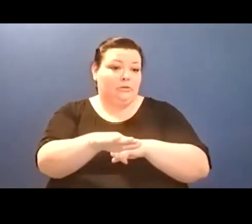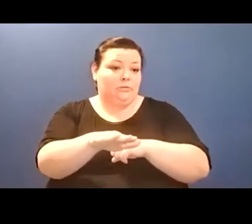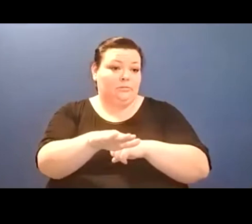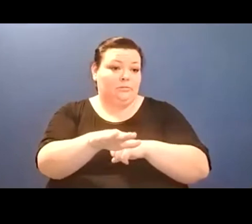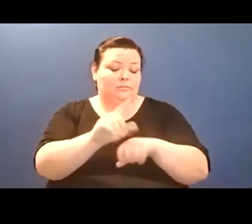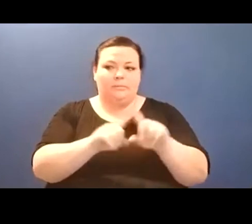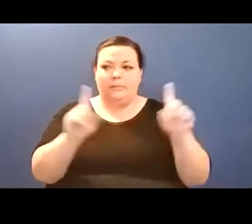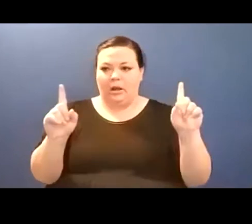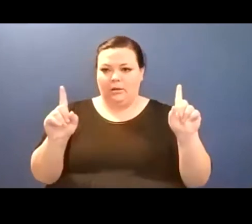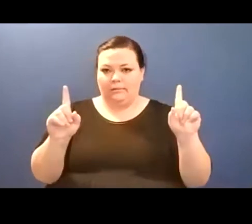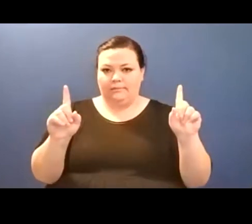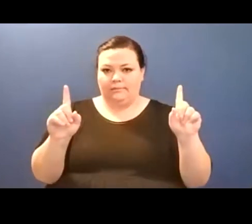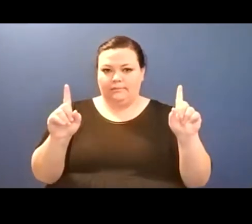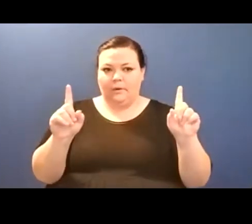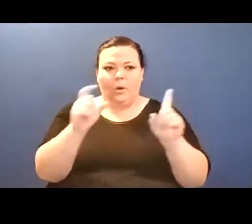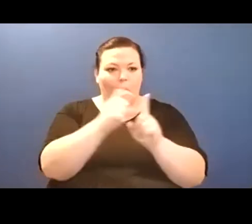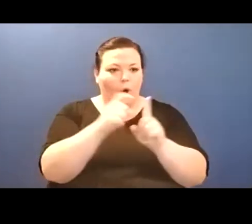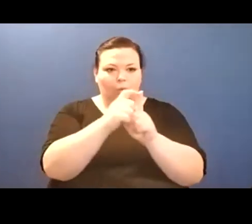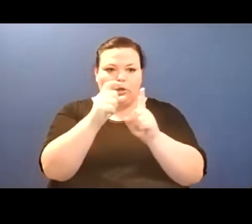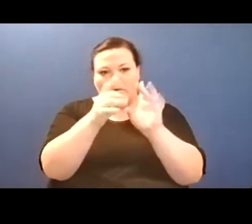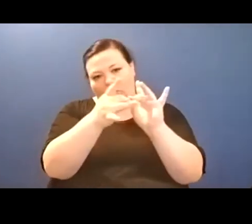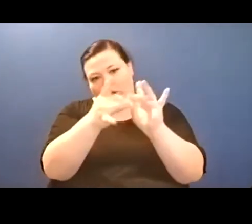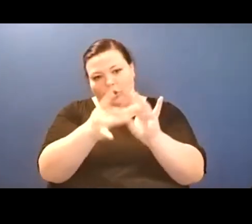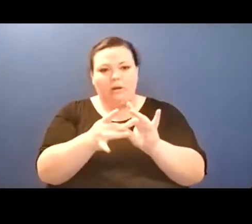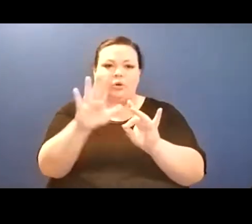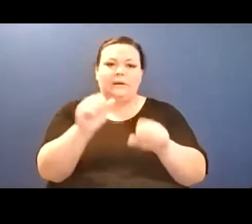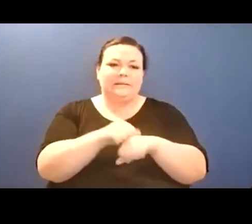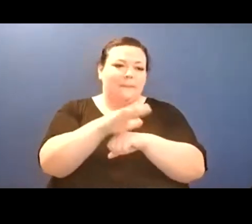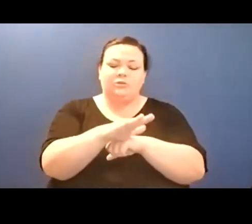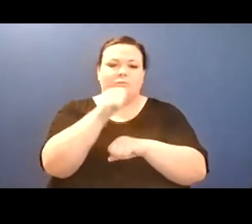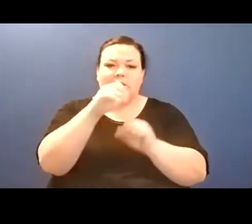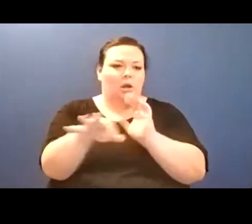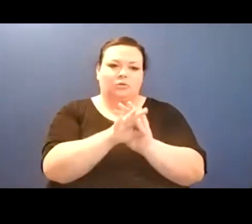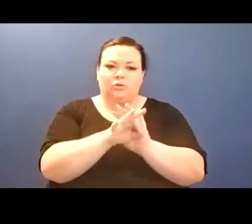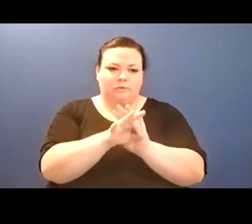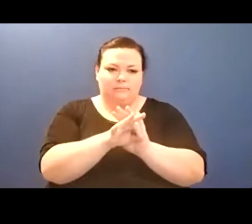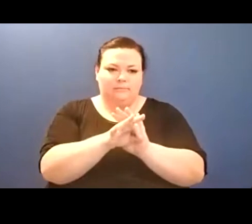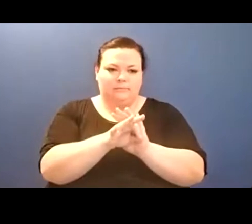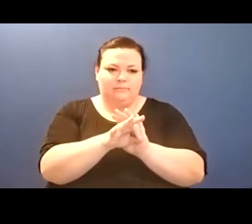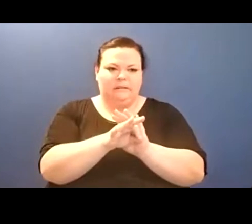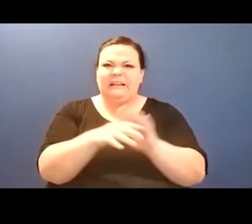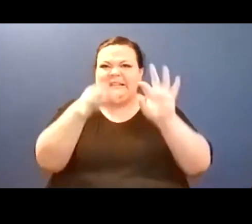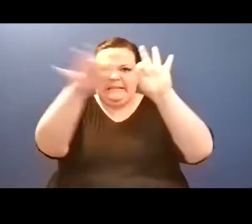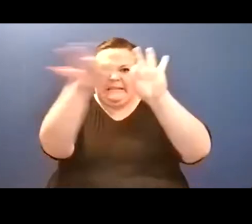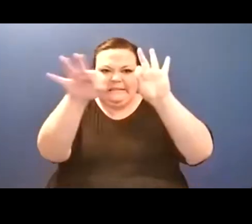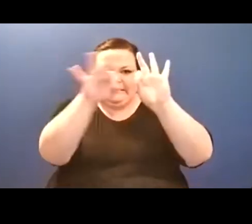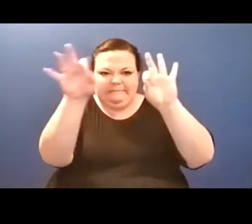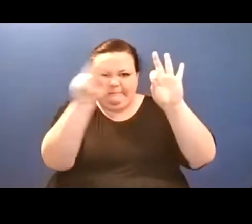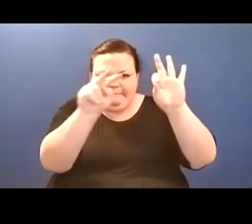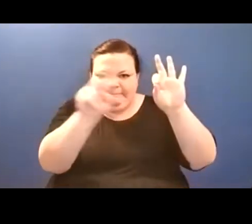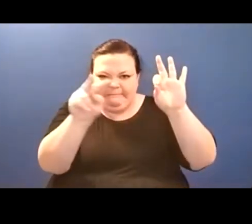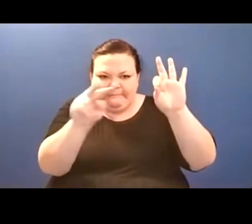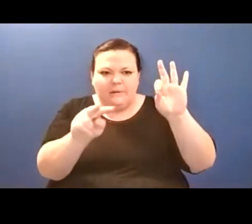everybody feels that way. I don't know how to work the chat for my ipad! Um you got a year for this